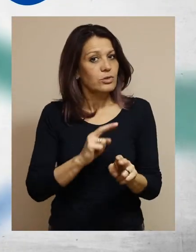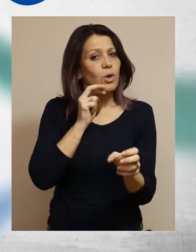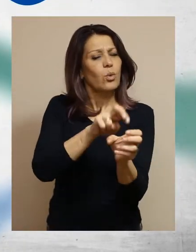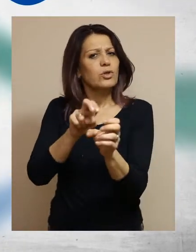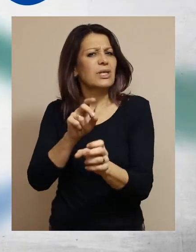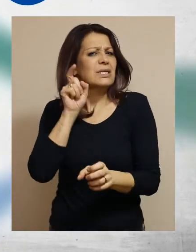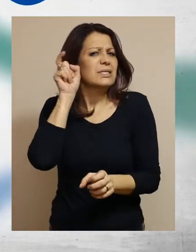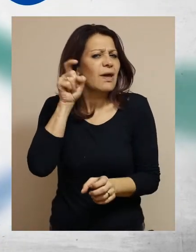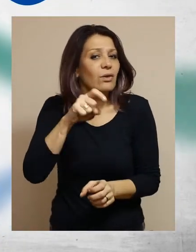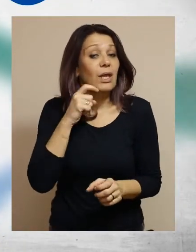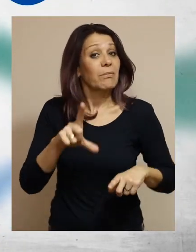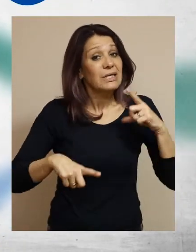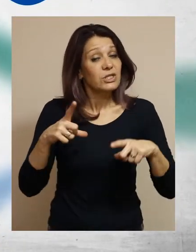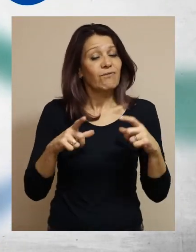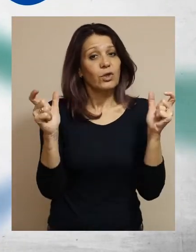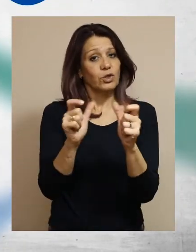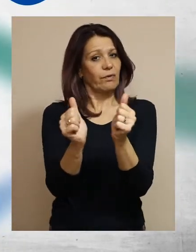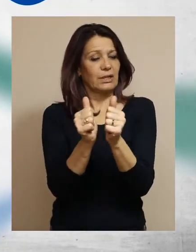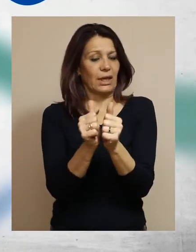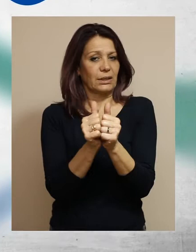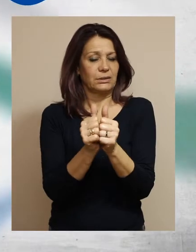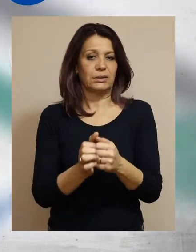to get involved into everyday life of the community.